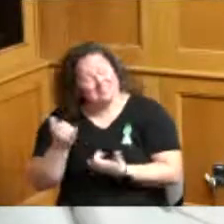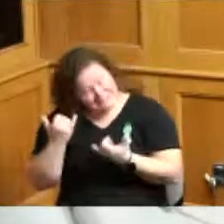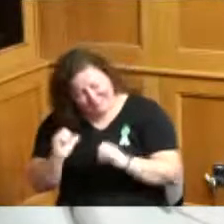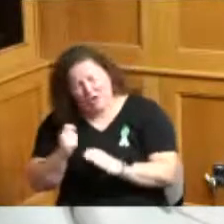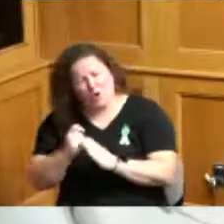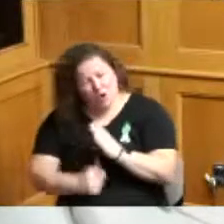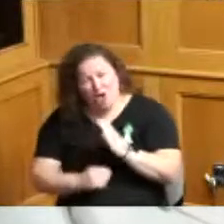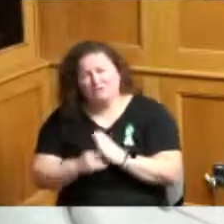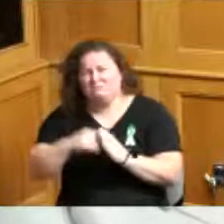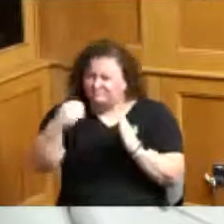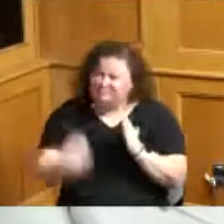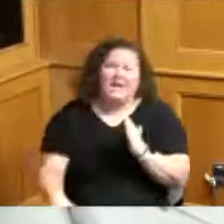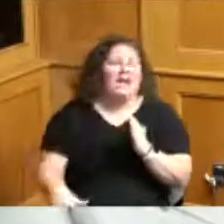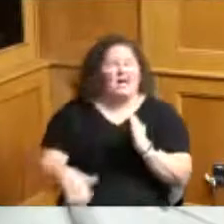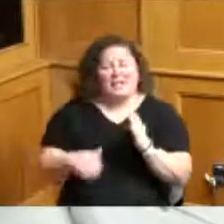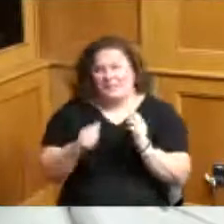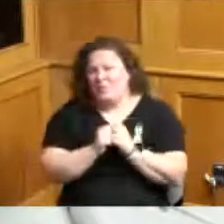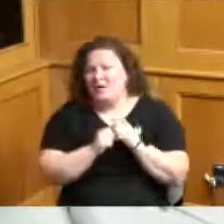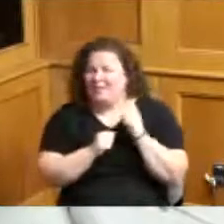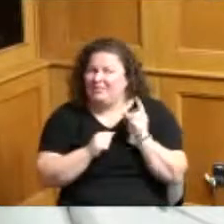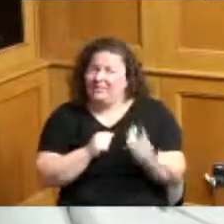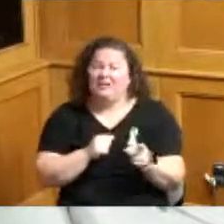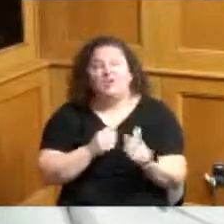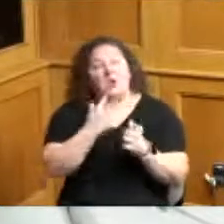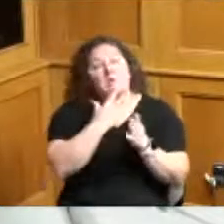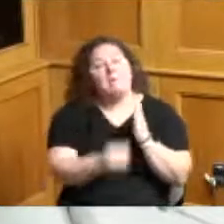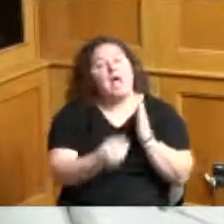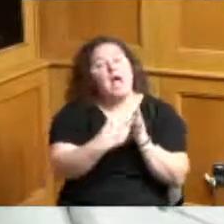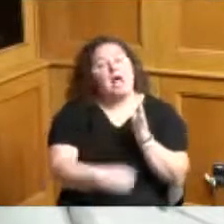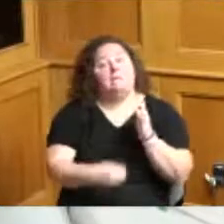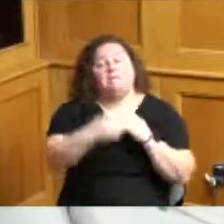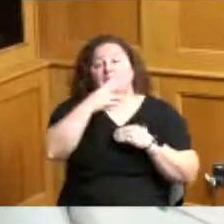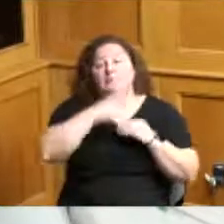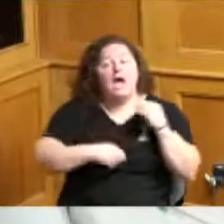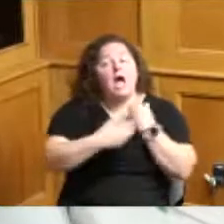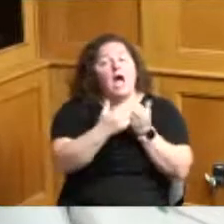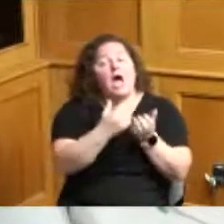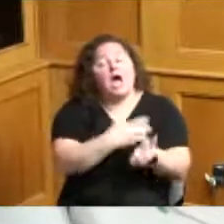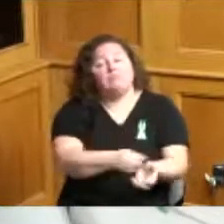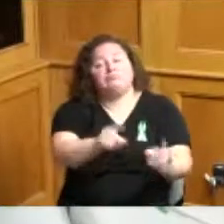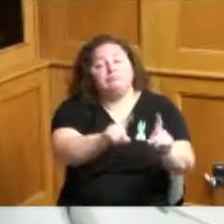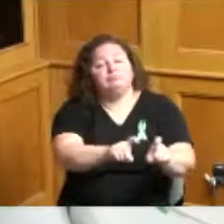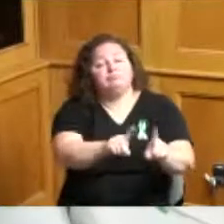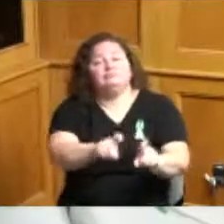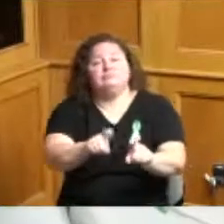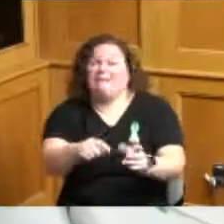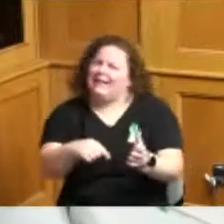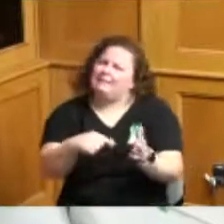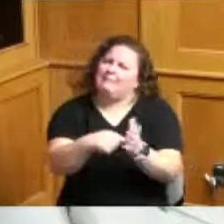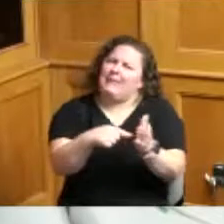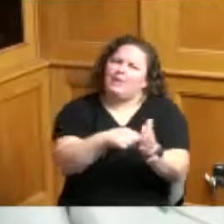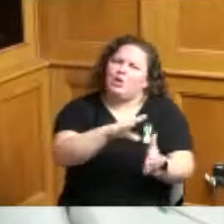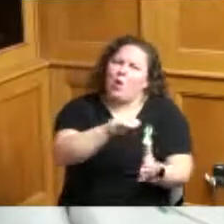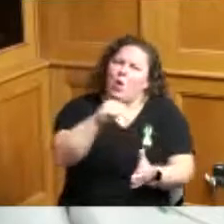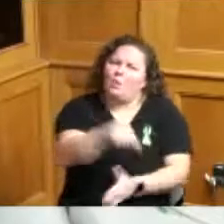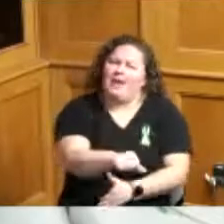to your doctor and say well go over here get your blood work and that's a bill over there and that's a copay over there this was no copay they were doing